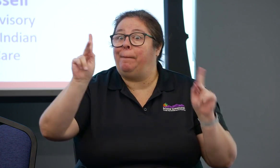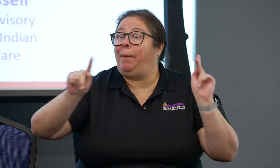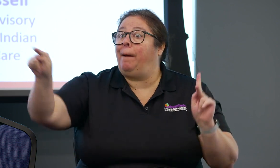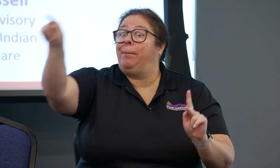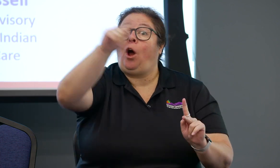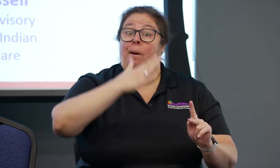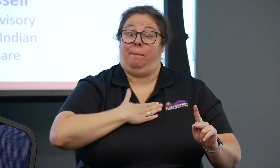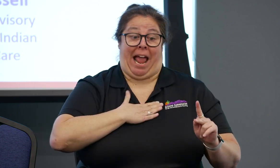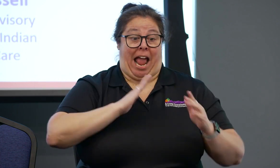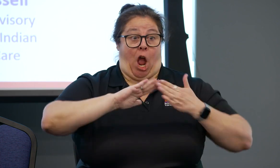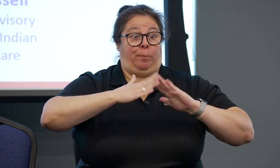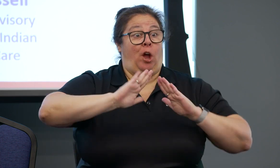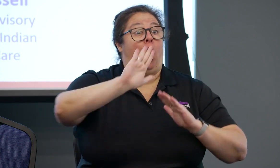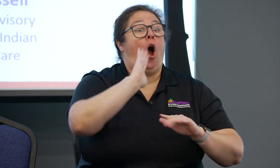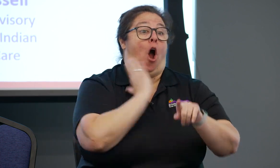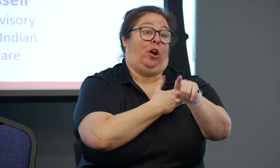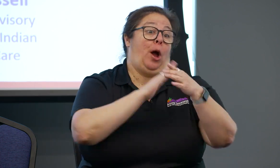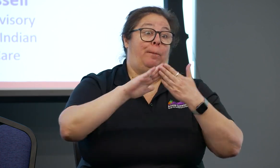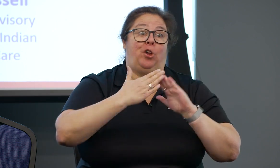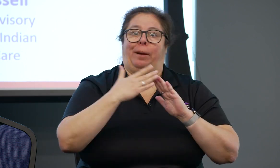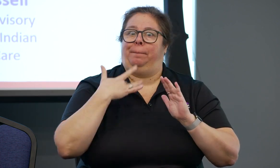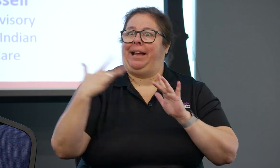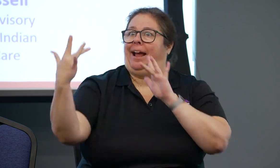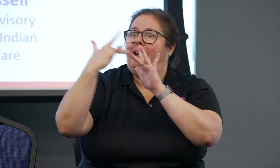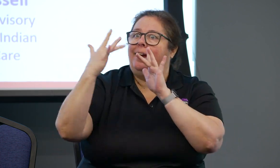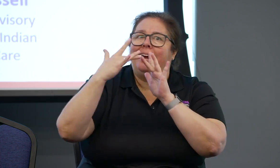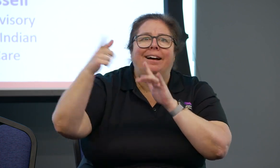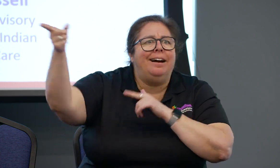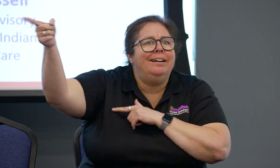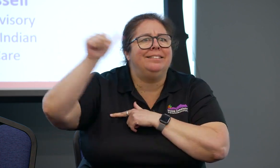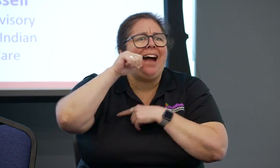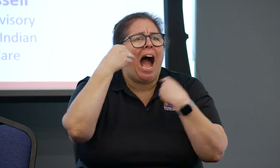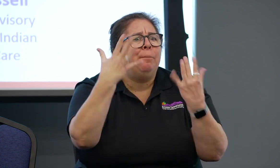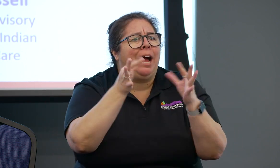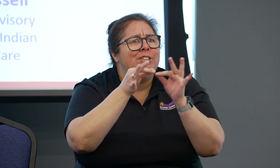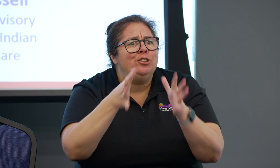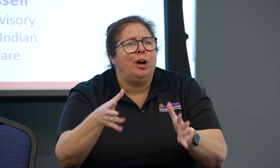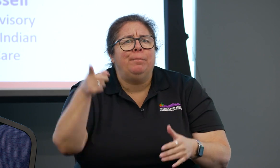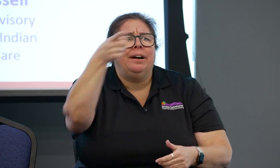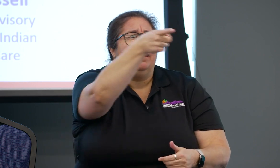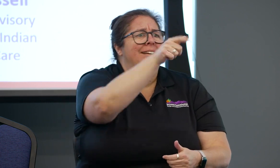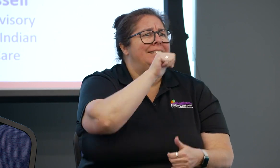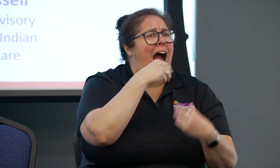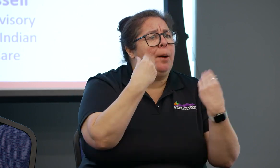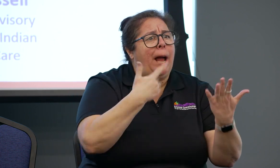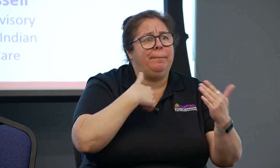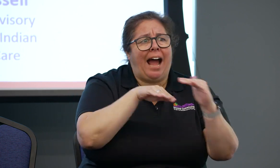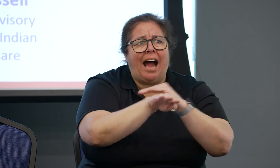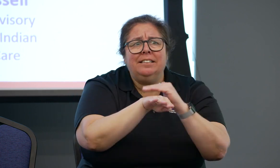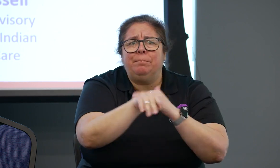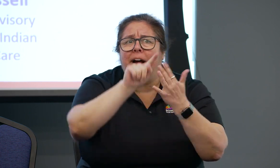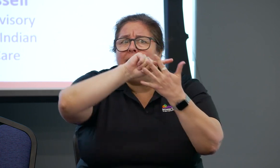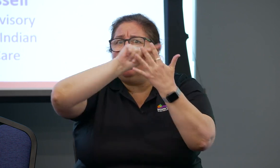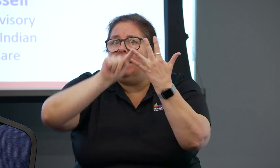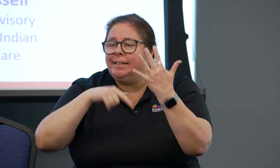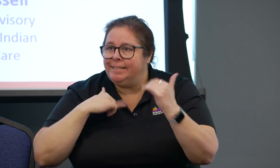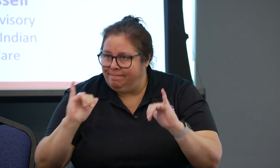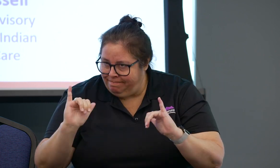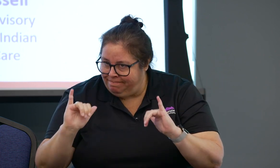but because most healthcare professionals and facilities don't understand the law, they don't understand what is their responsibility